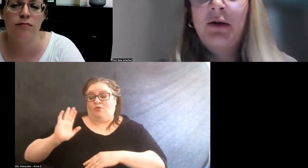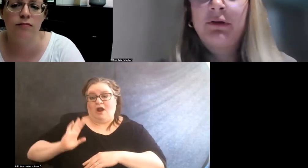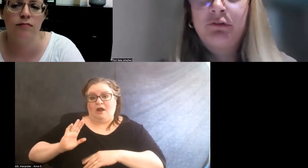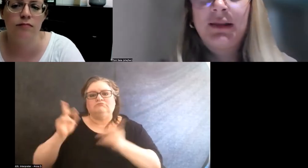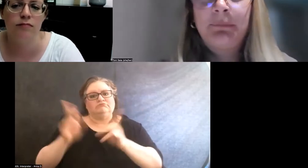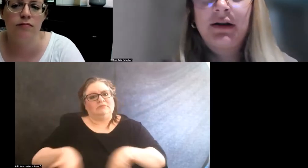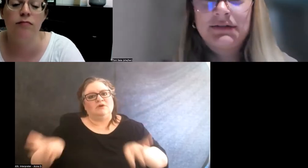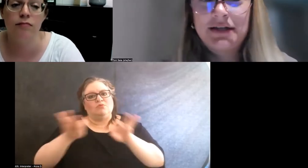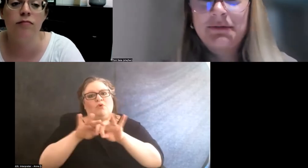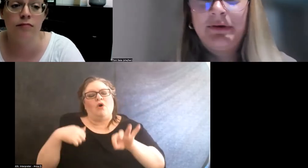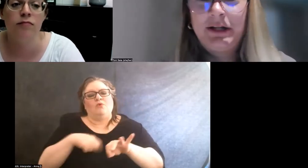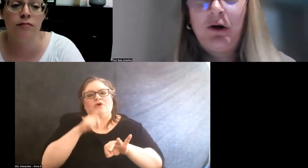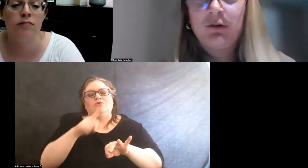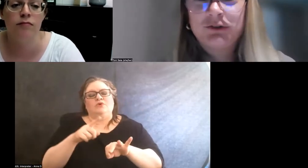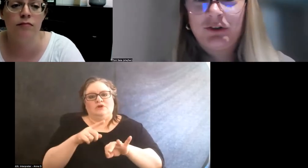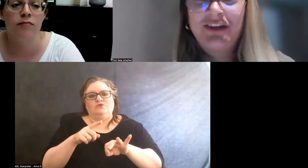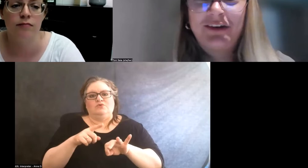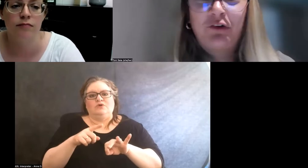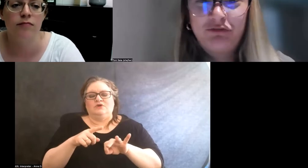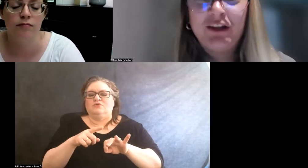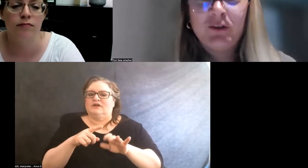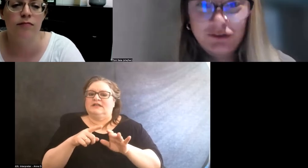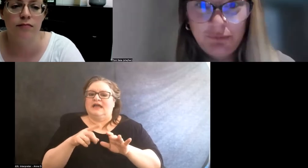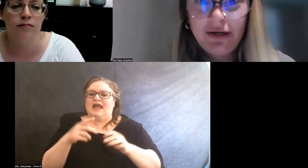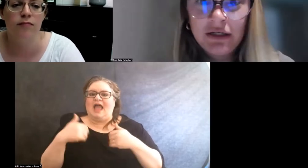that we really put a disability cultural center feel to it.